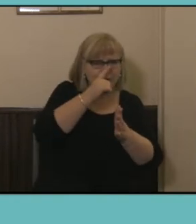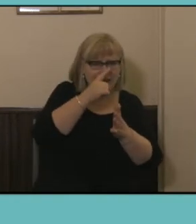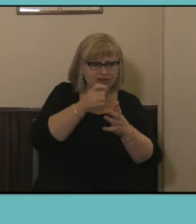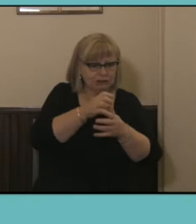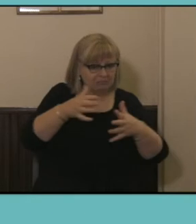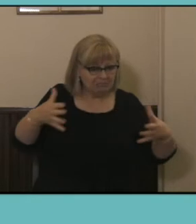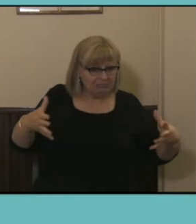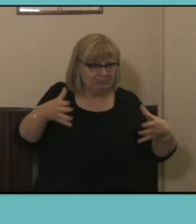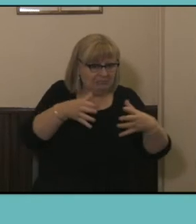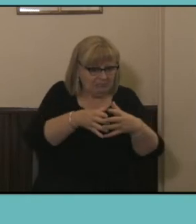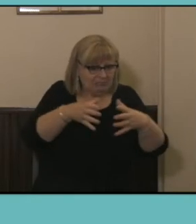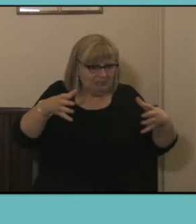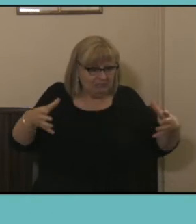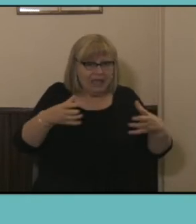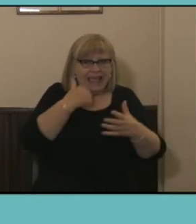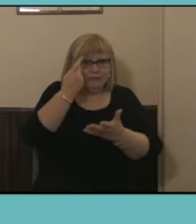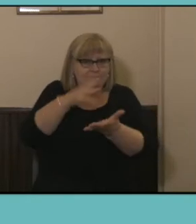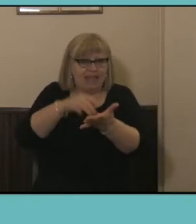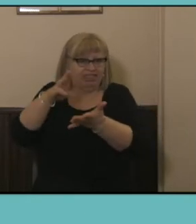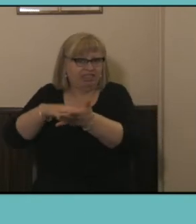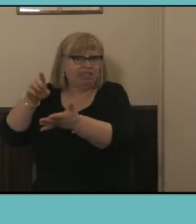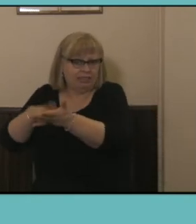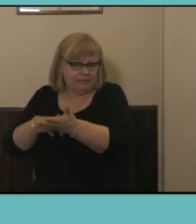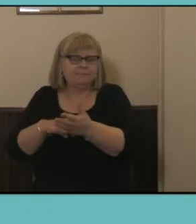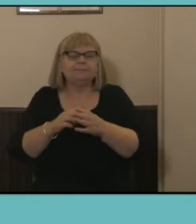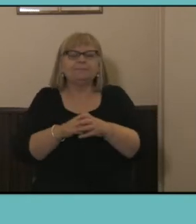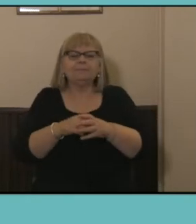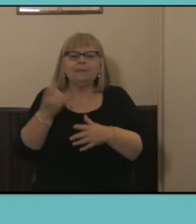monthly basis. The focus of that data is very much around National and State